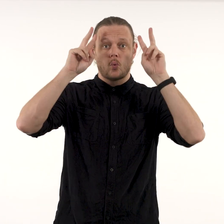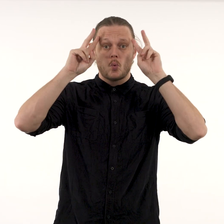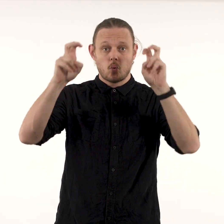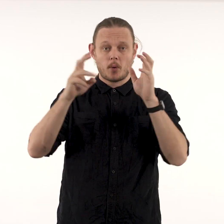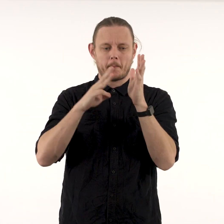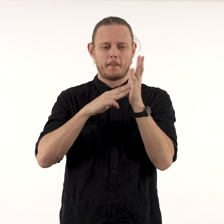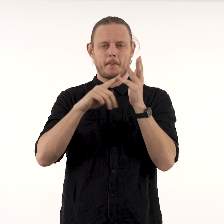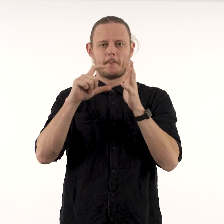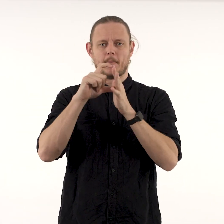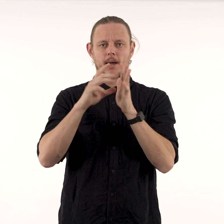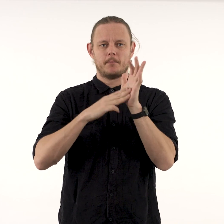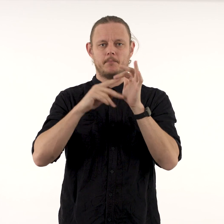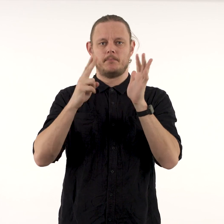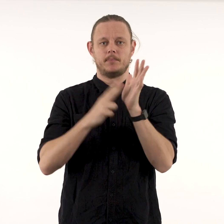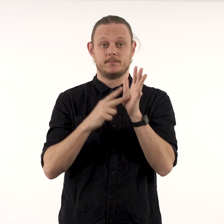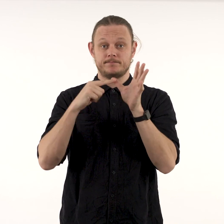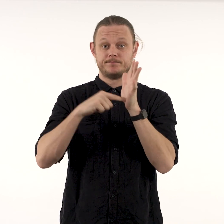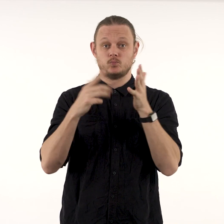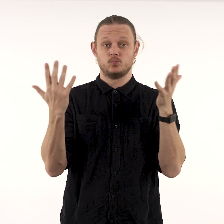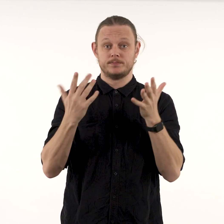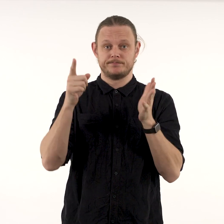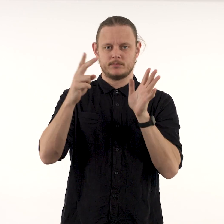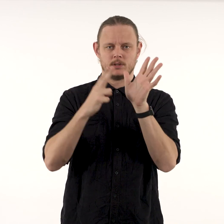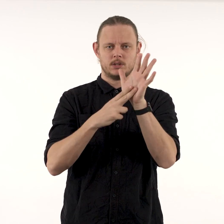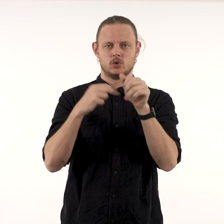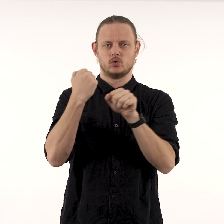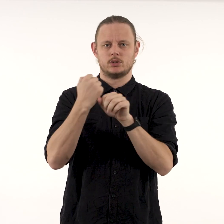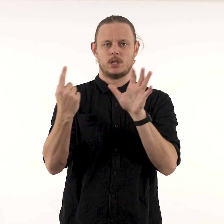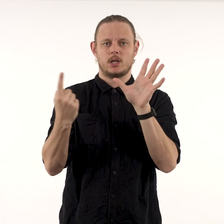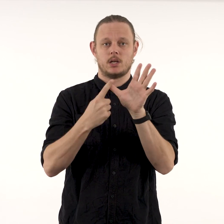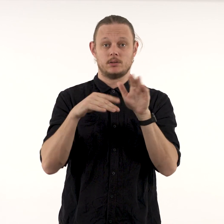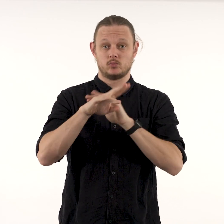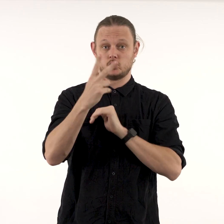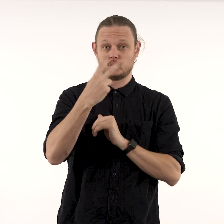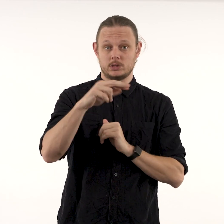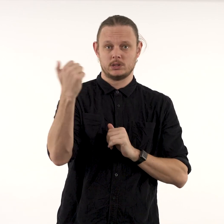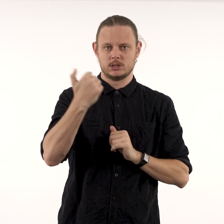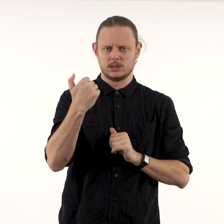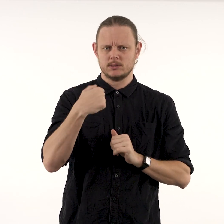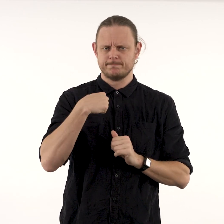Mud Men, at the National Gallery of Australia in 2016.